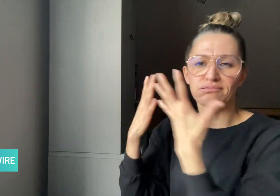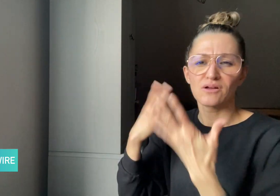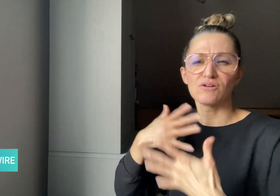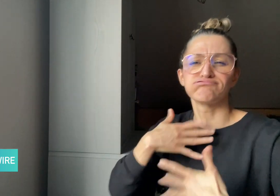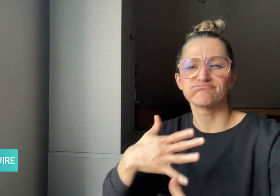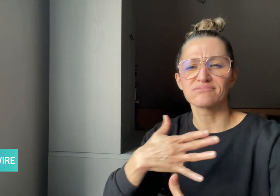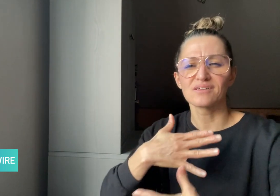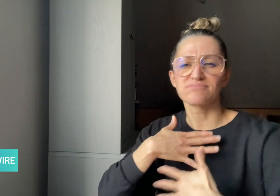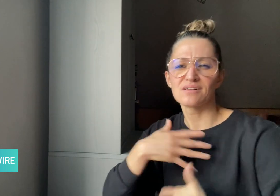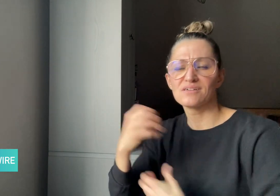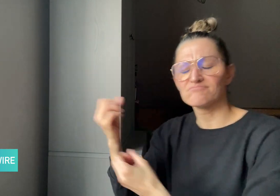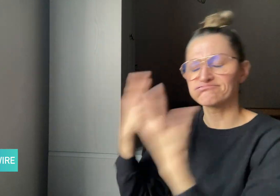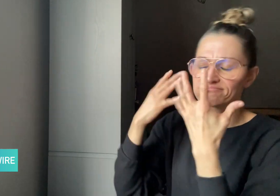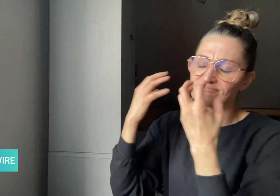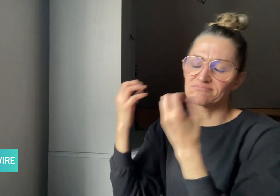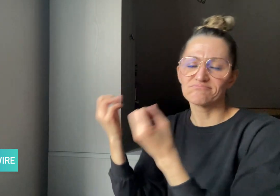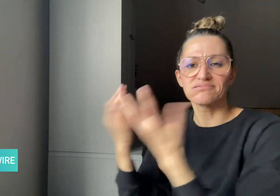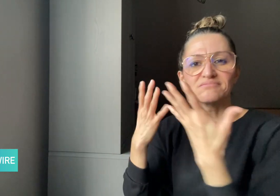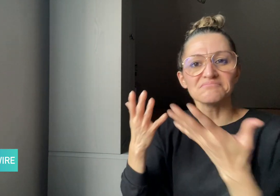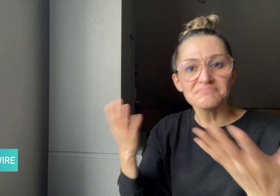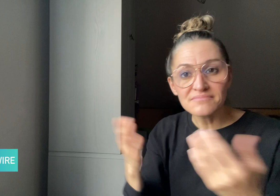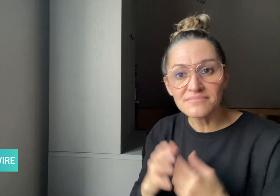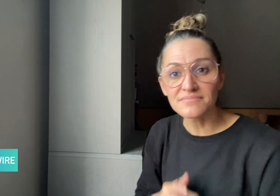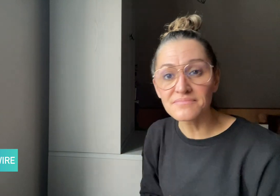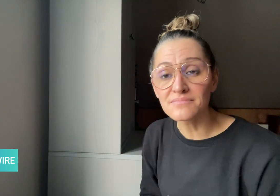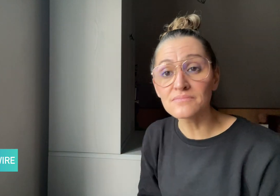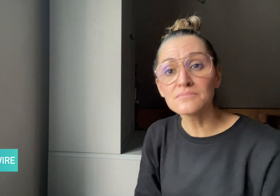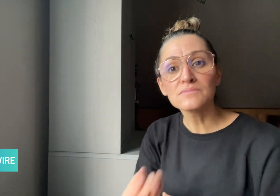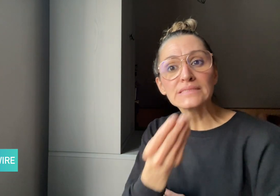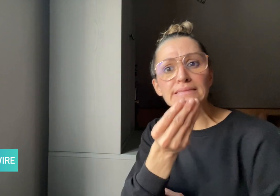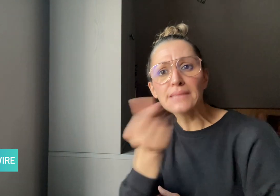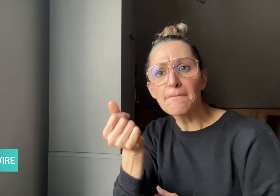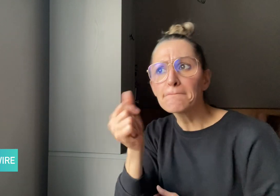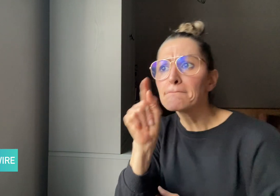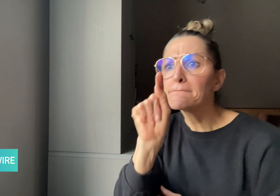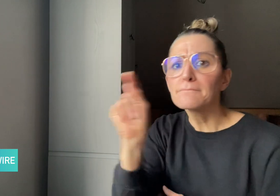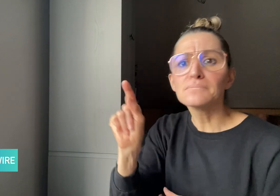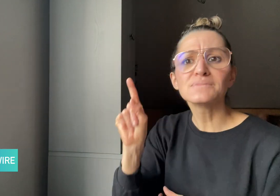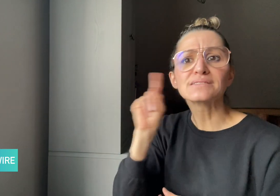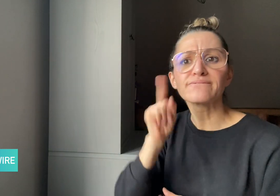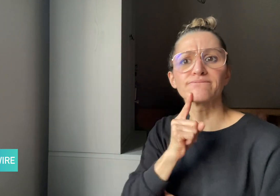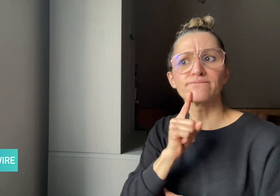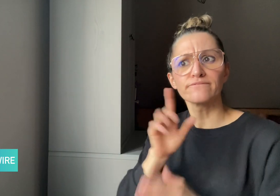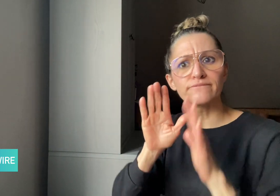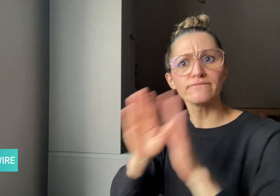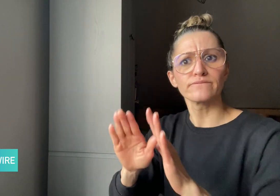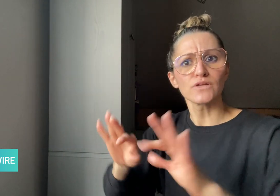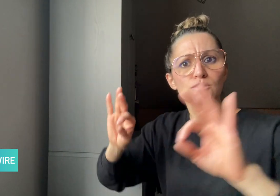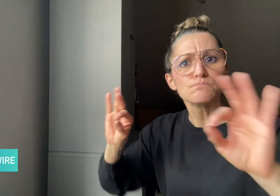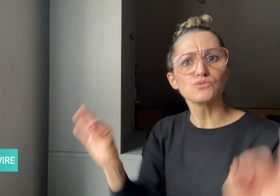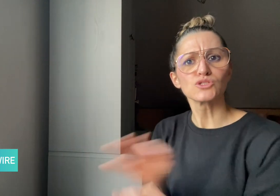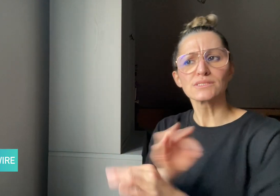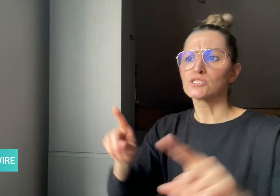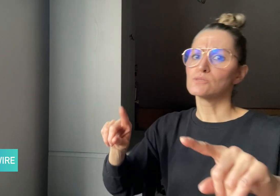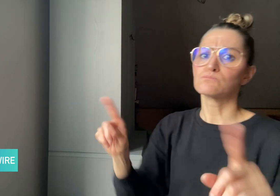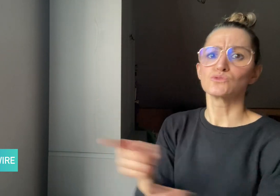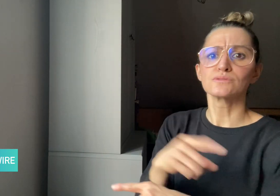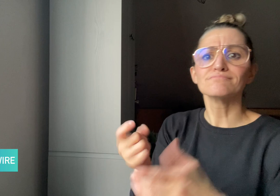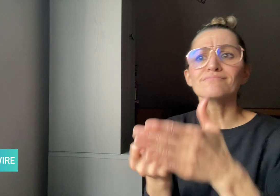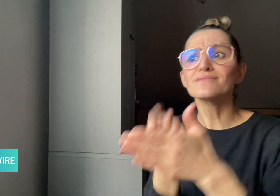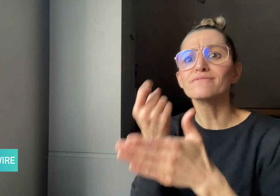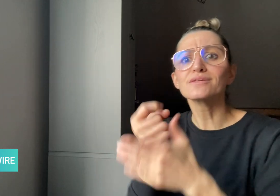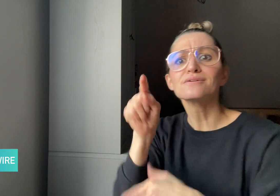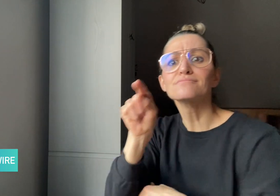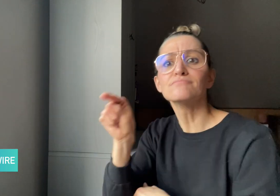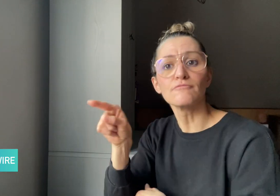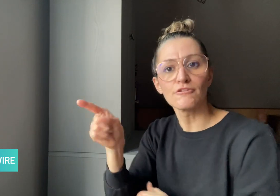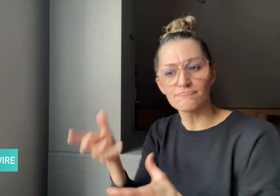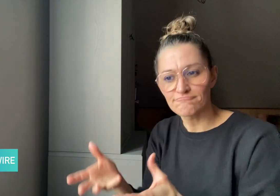to go through their body. Some Deaf musical events also have balloons